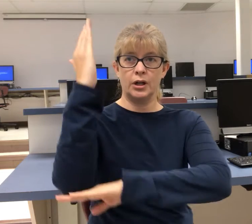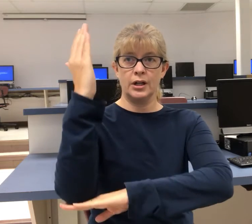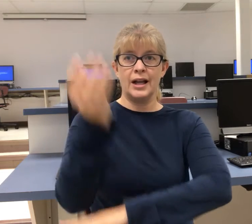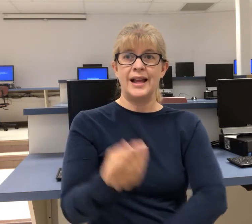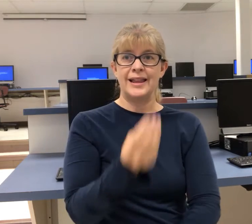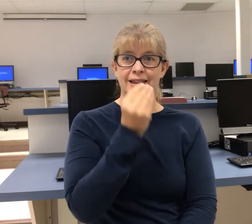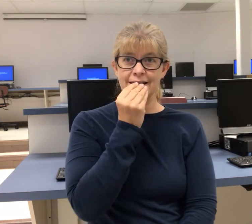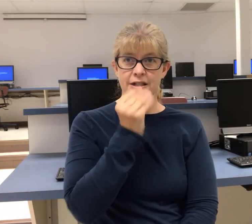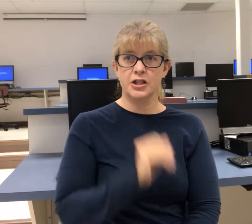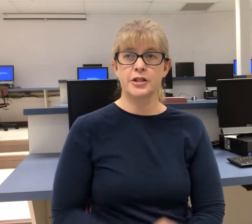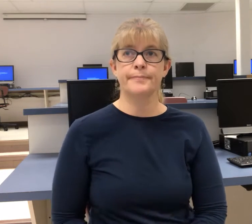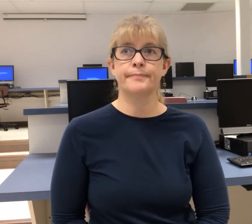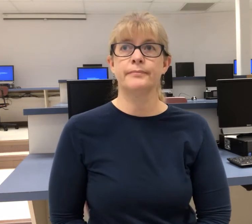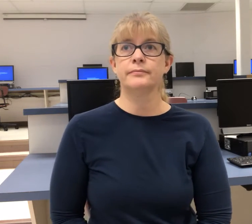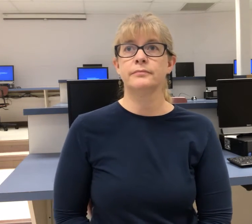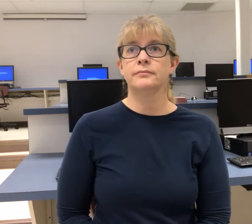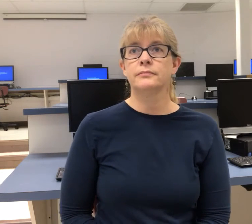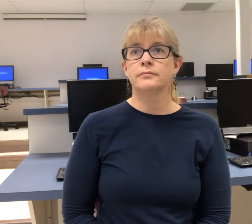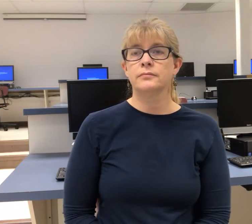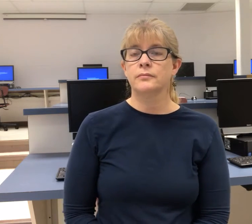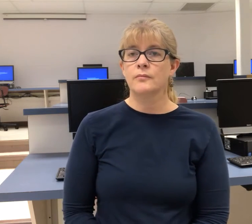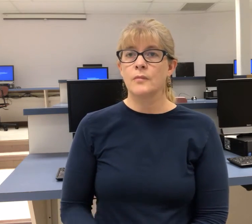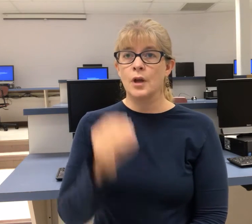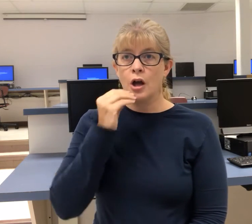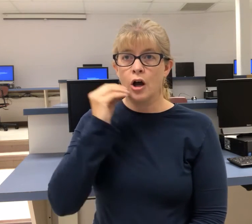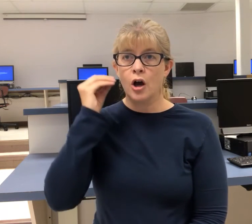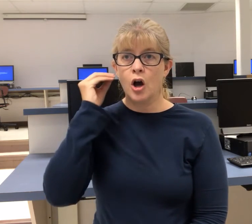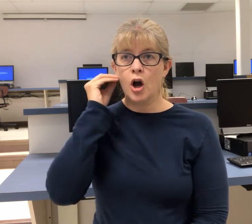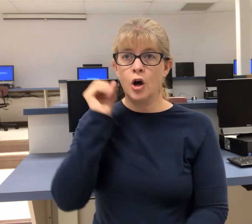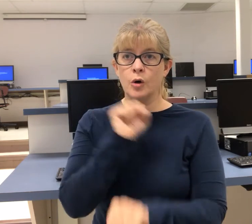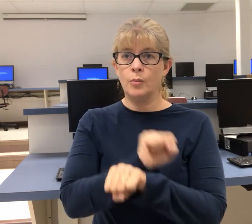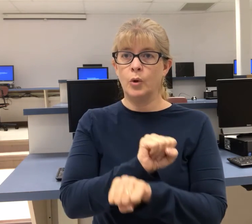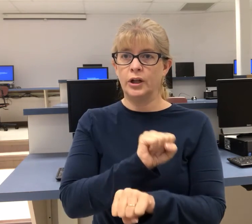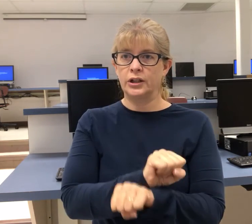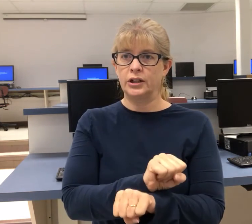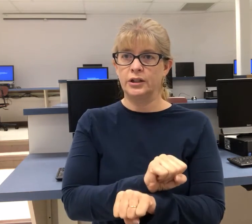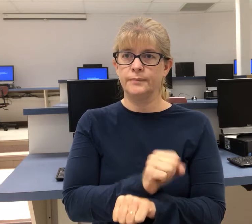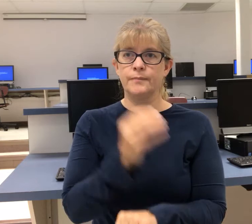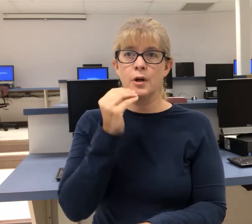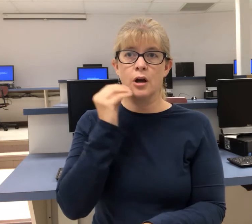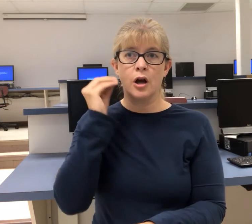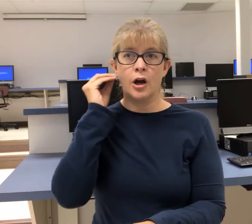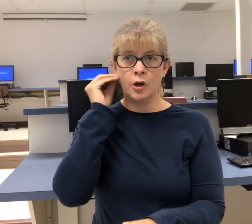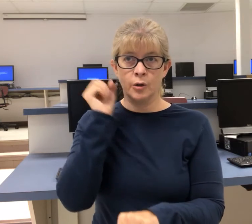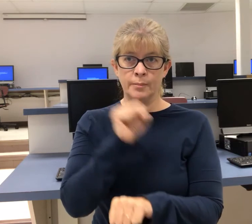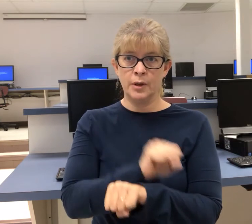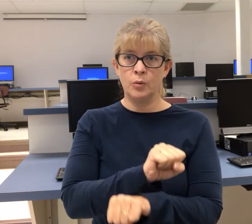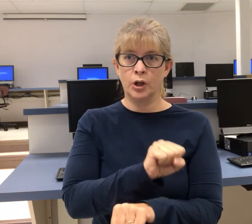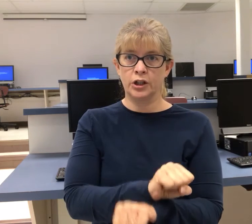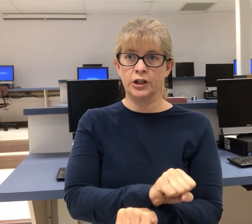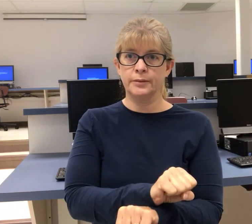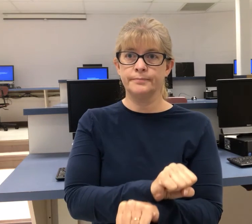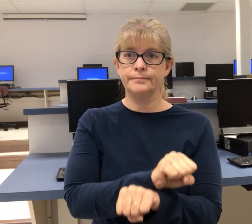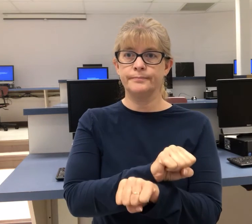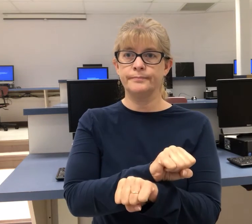or lunch homework